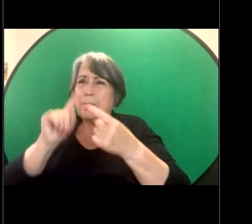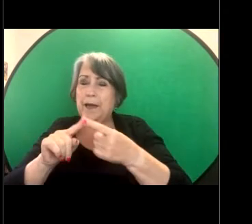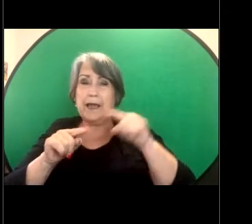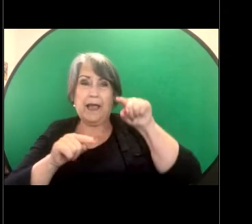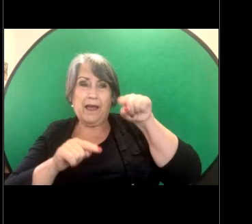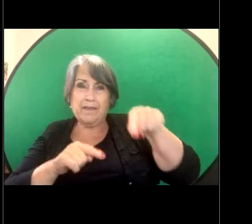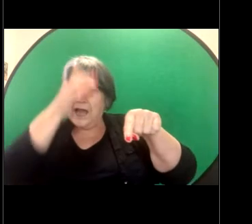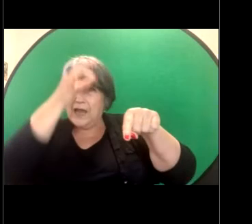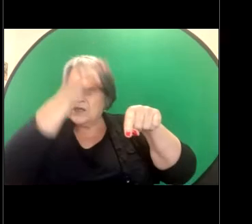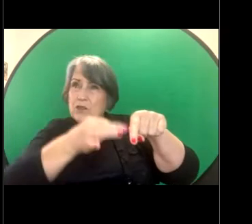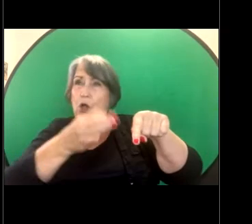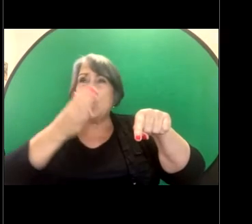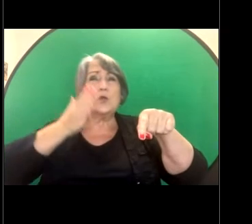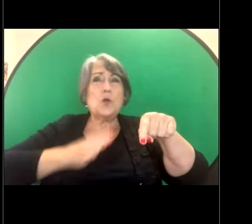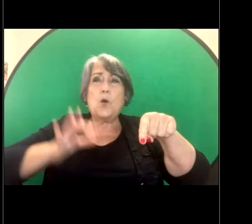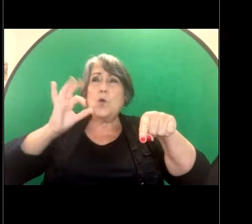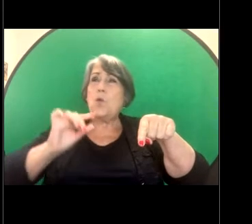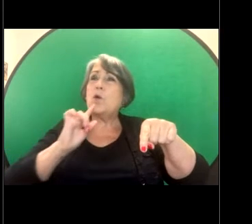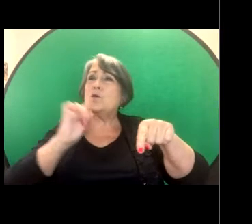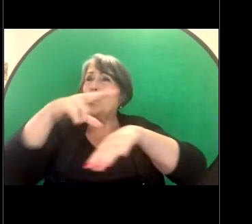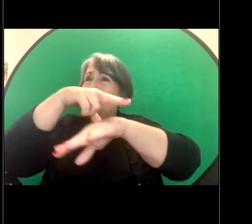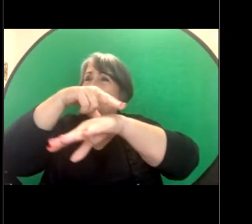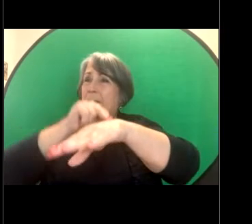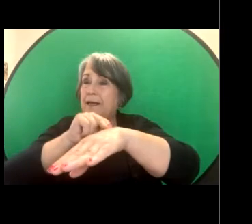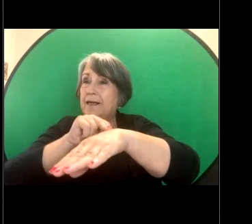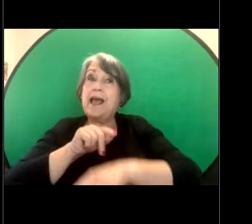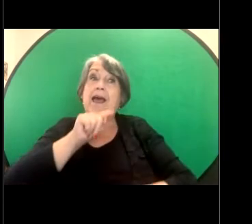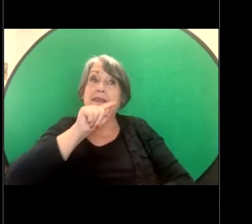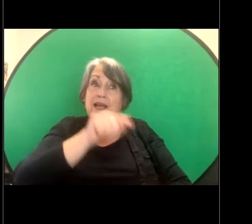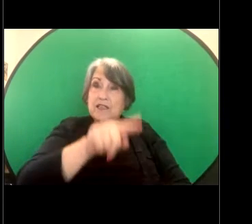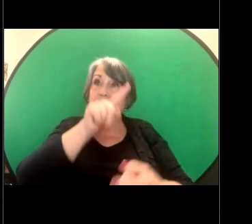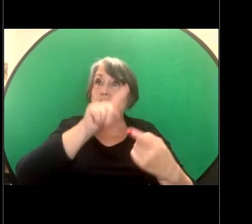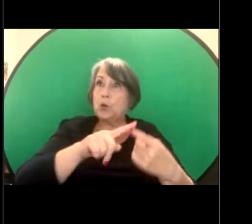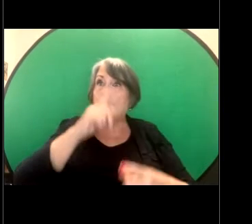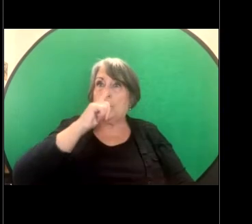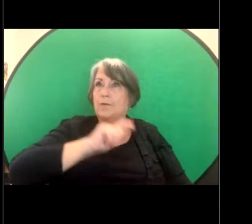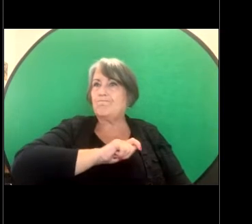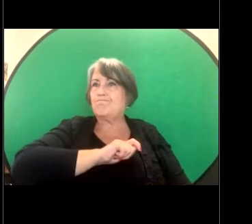don't want to report to police, that does not stop them from bringing a sexual harassment complaint.